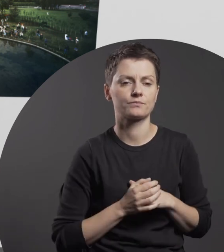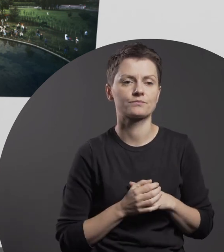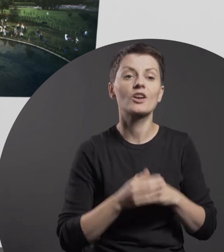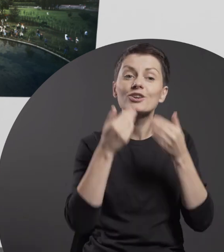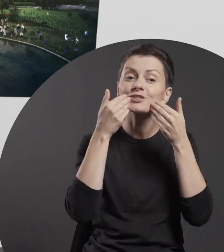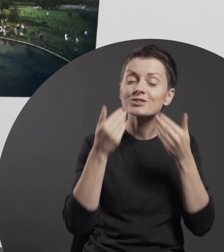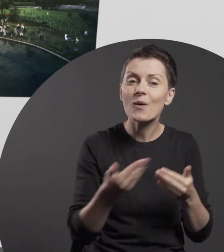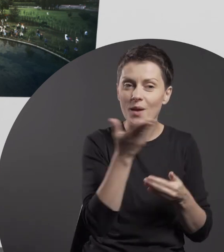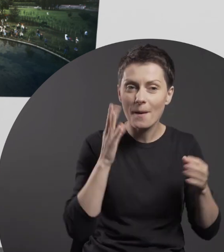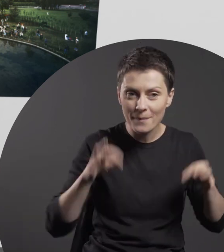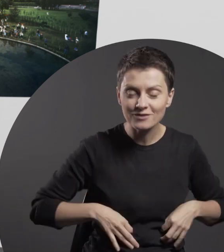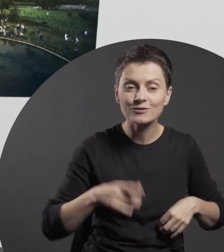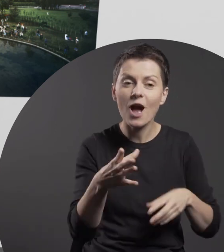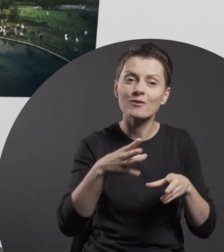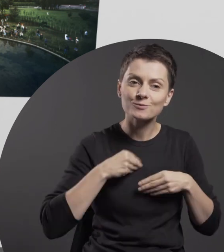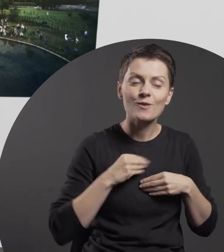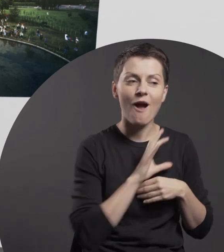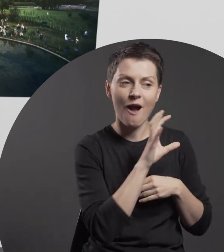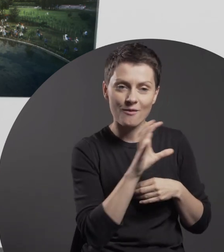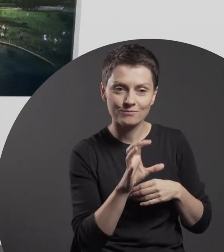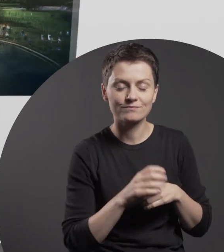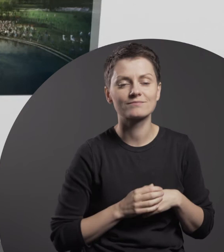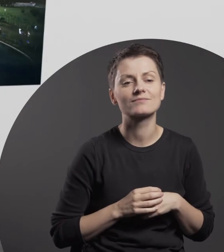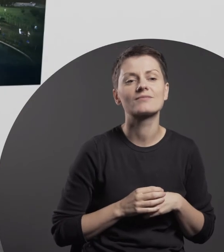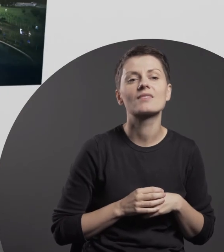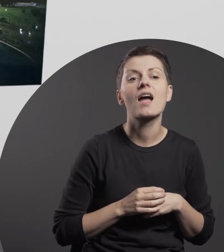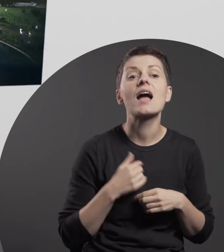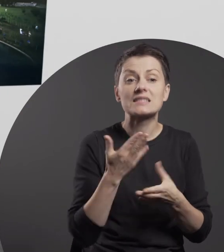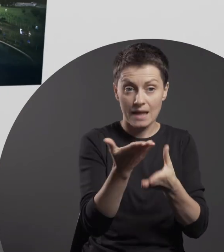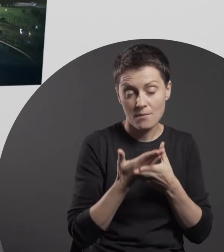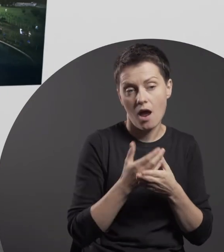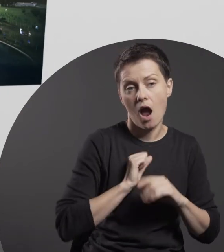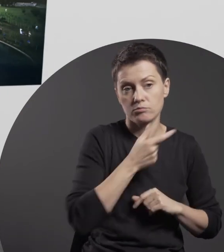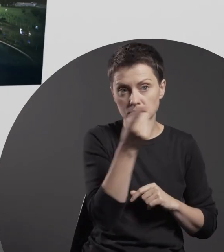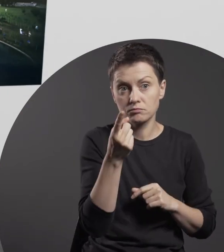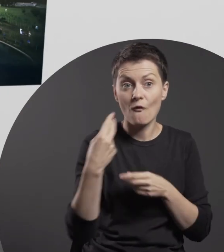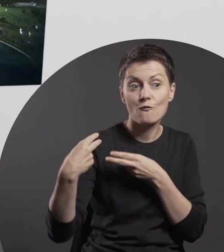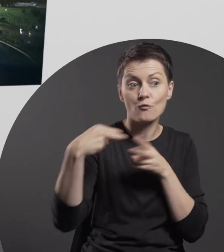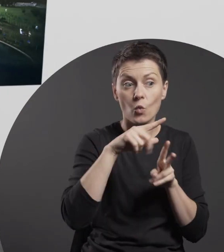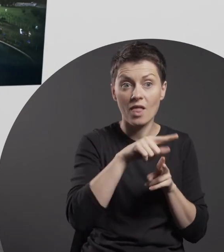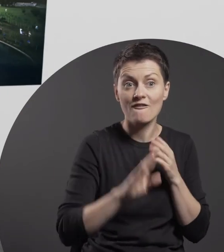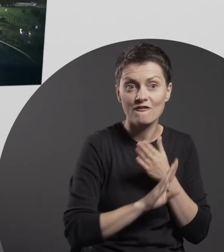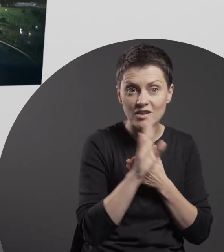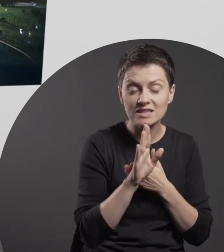Thank you for your participation. Feel invited to return to the exhibition on your own